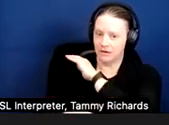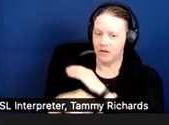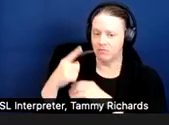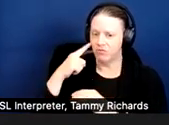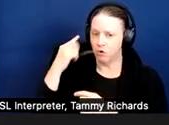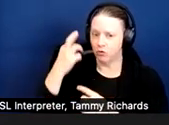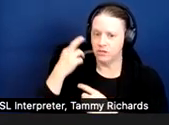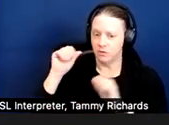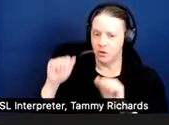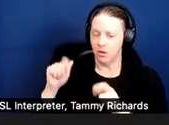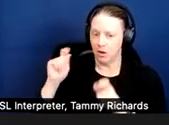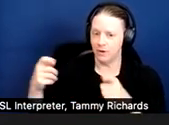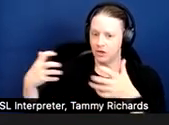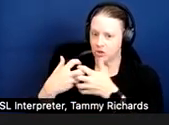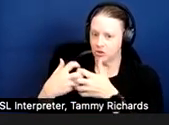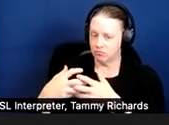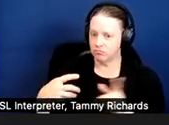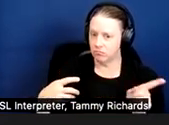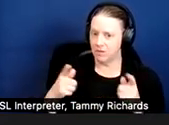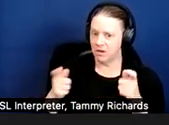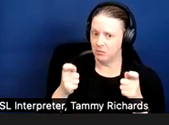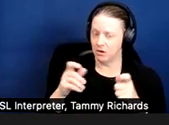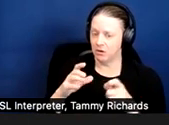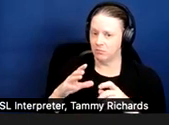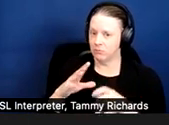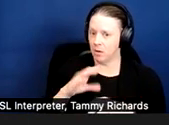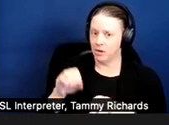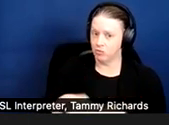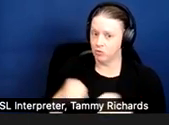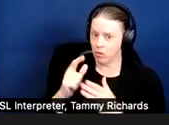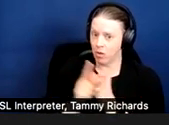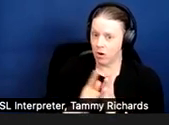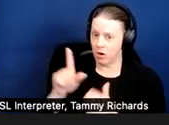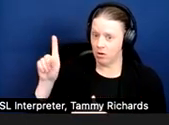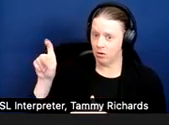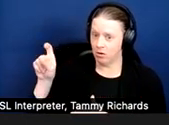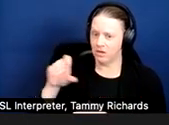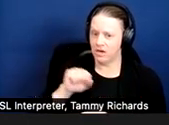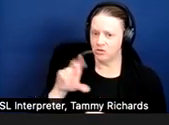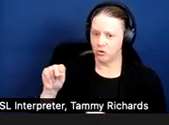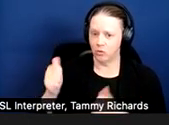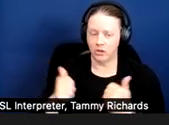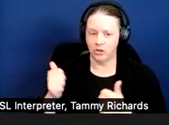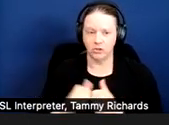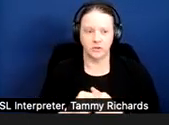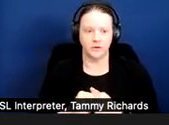Has the management company violated the law? Next slide.